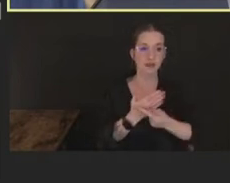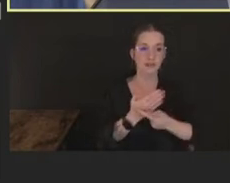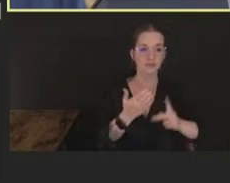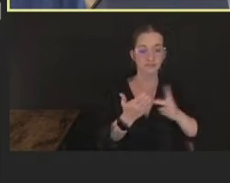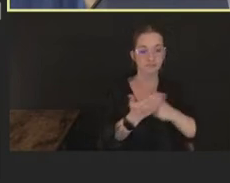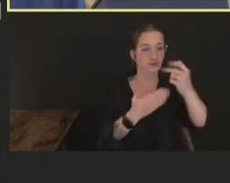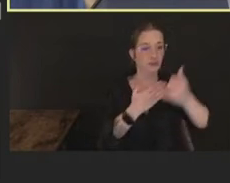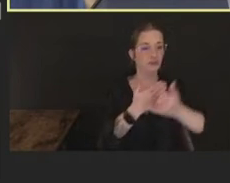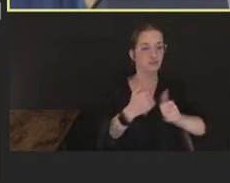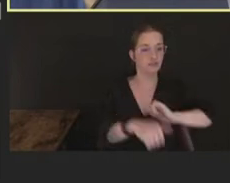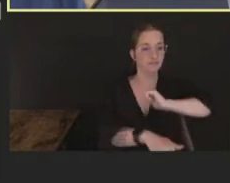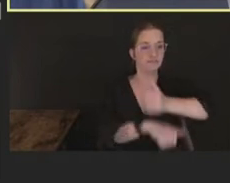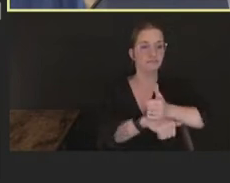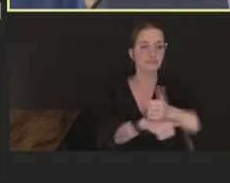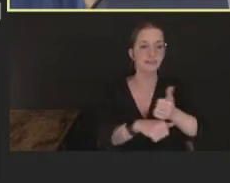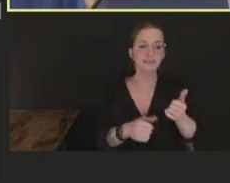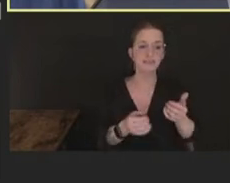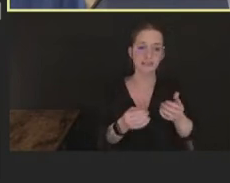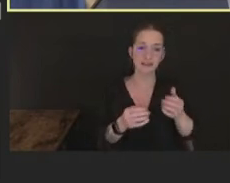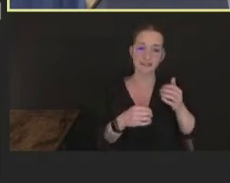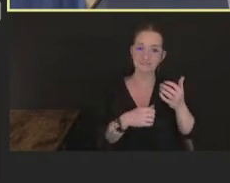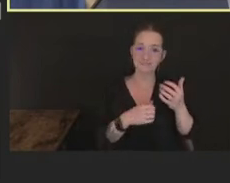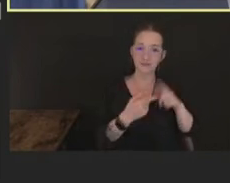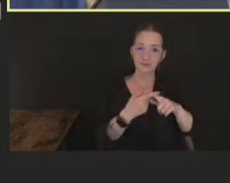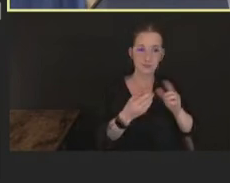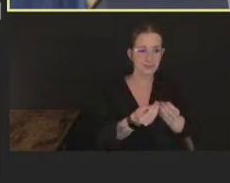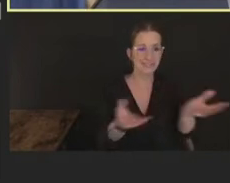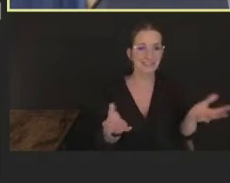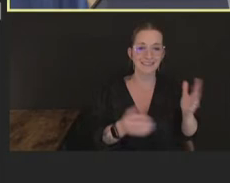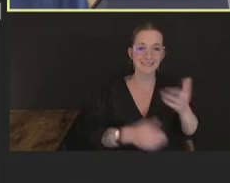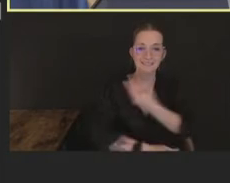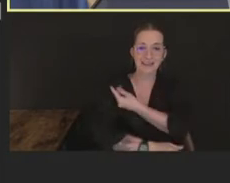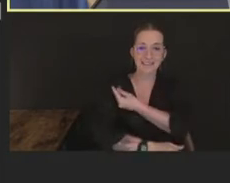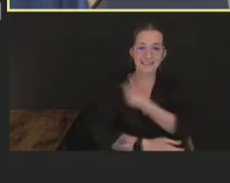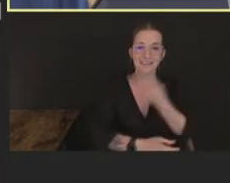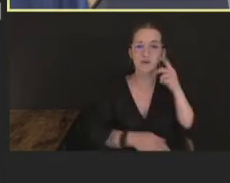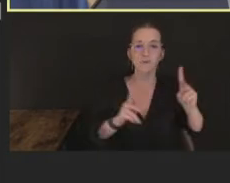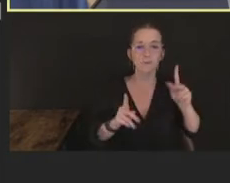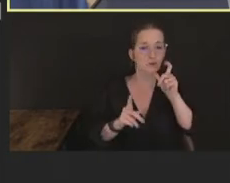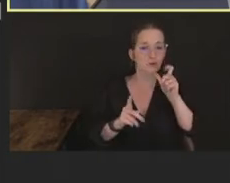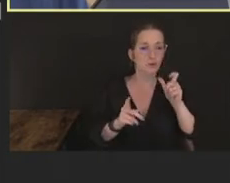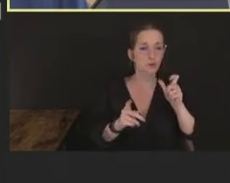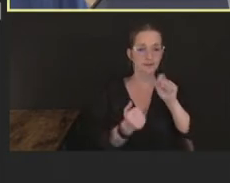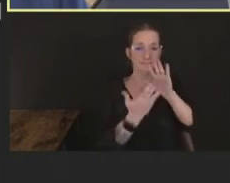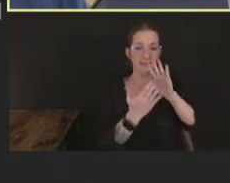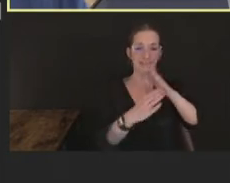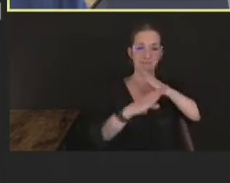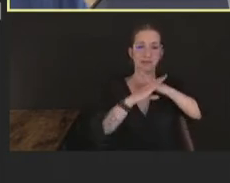getting vaccine. And again, the main purpose of this new project is to increase vaccine